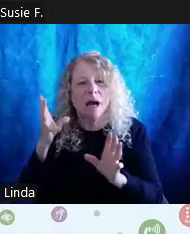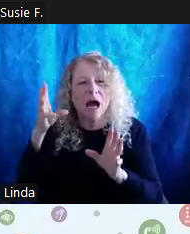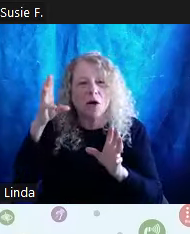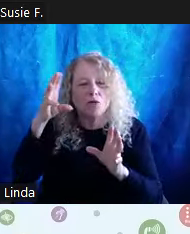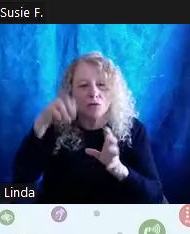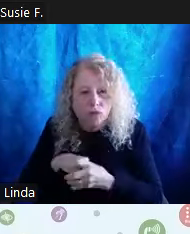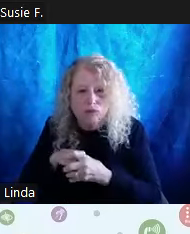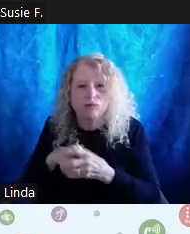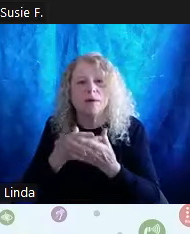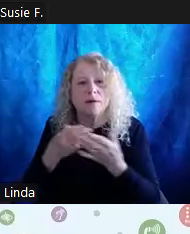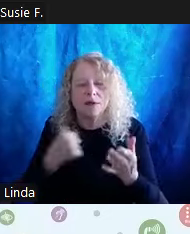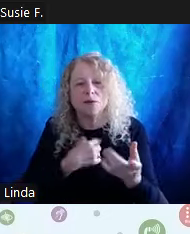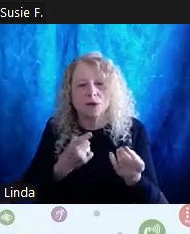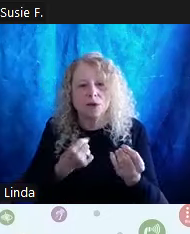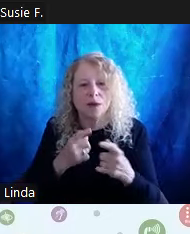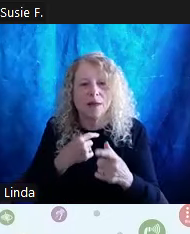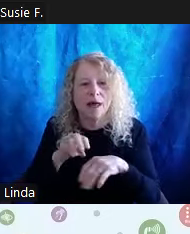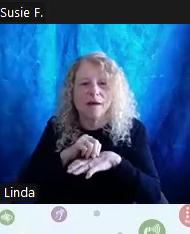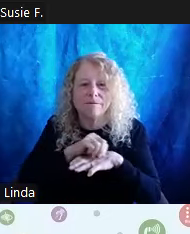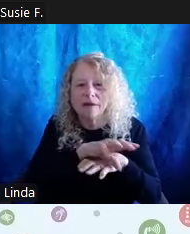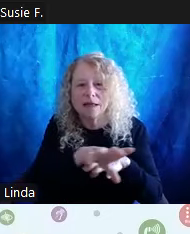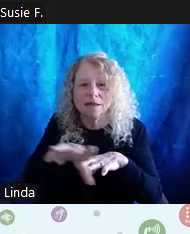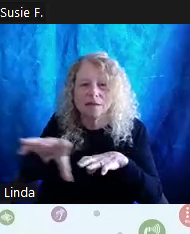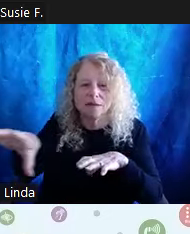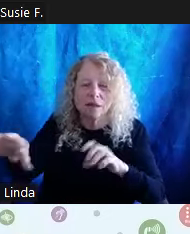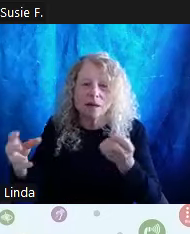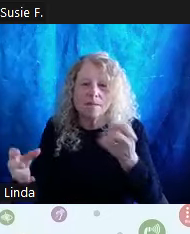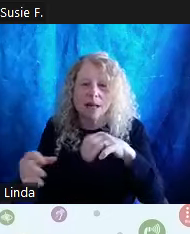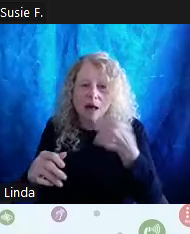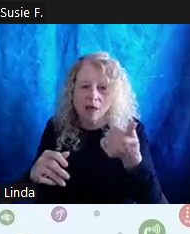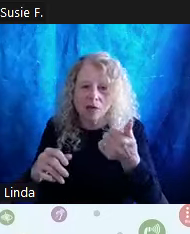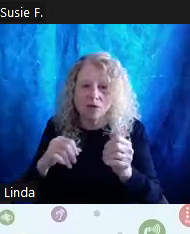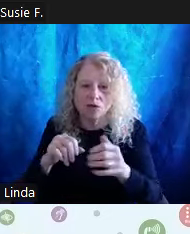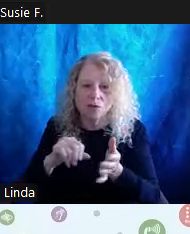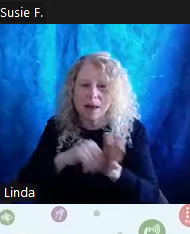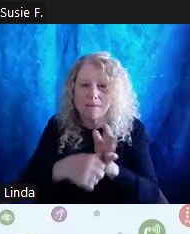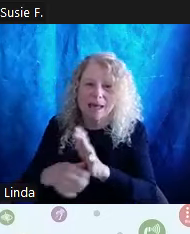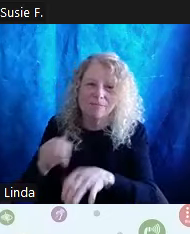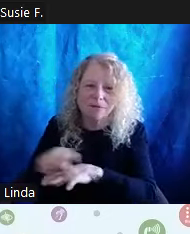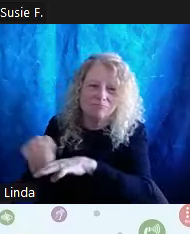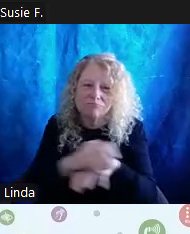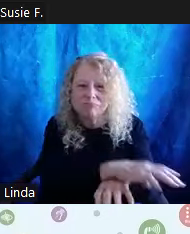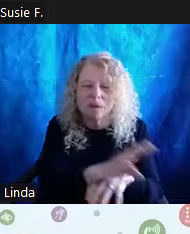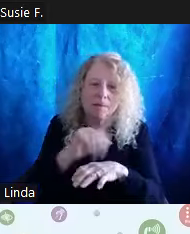create a ripple effect on many others who are impacted by those decisions. And we can,